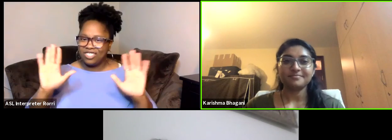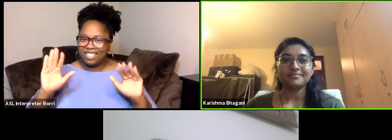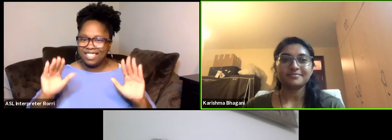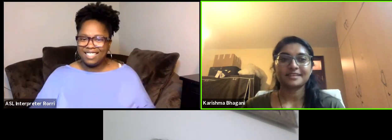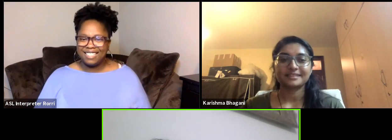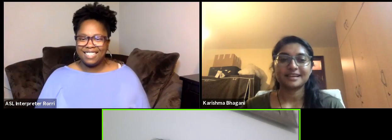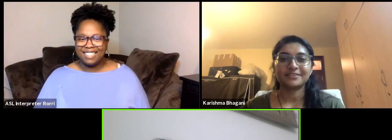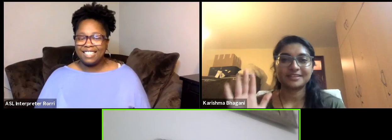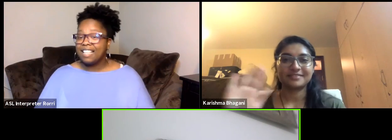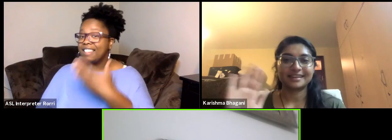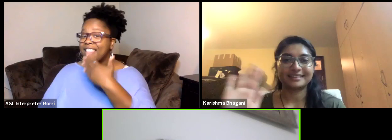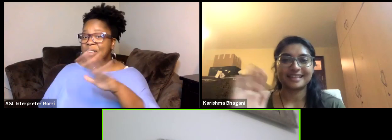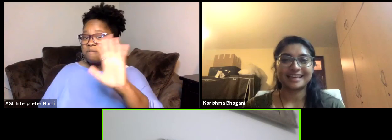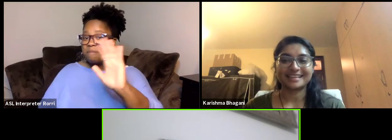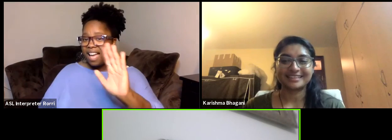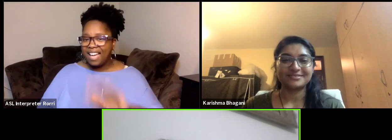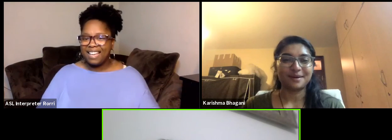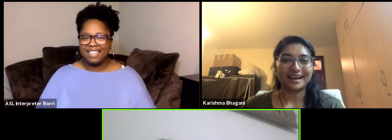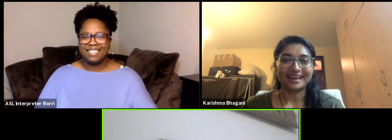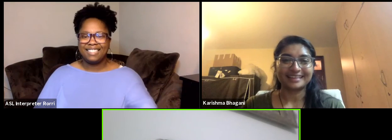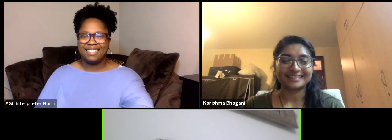Thank you, bye-bye. Thank you, bye.